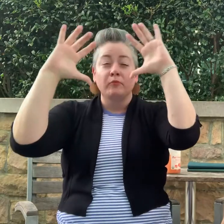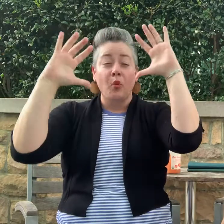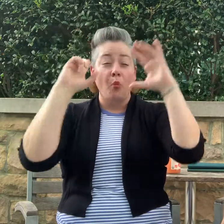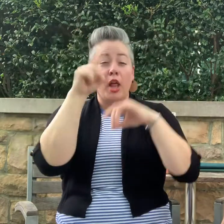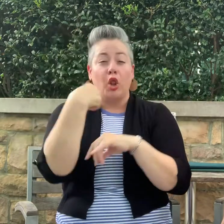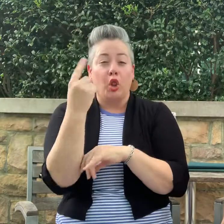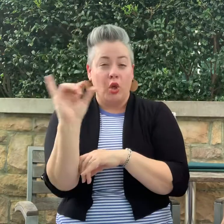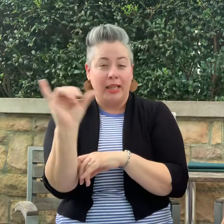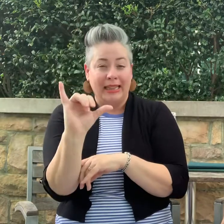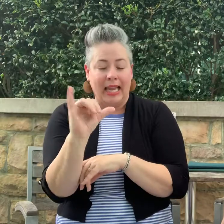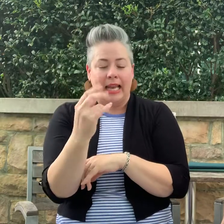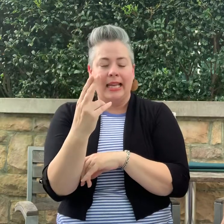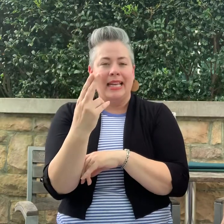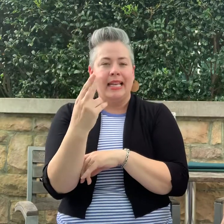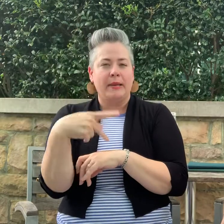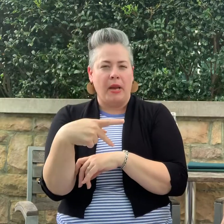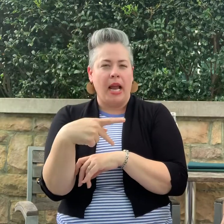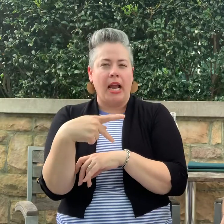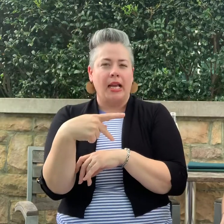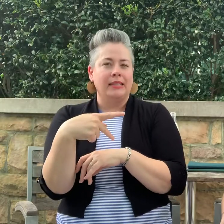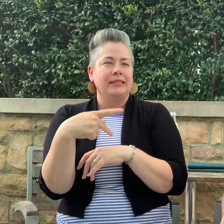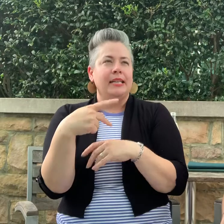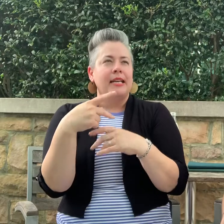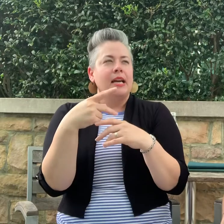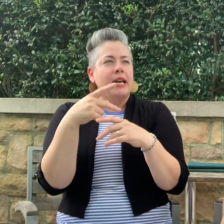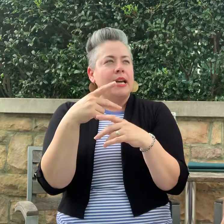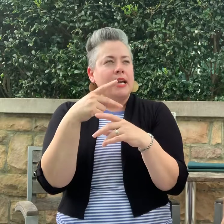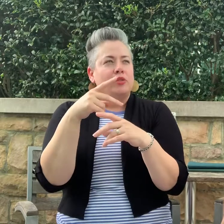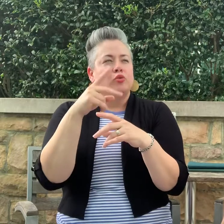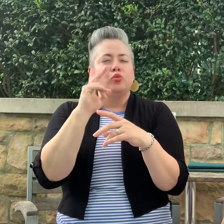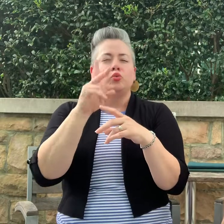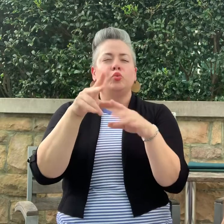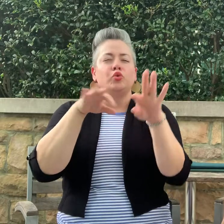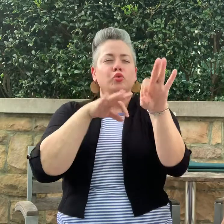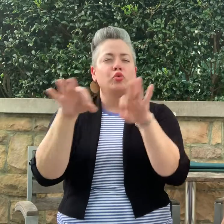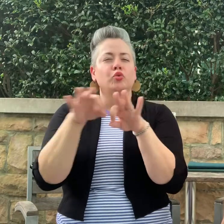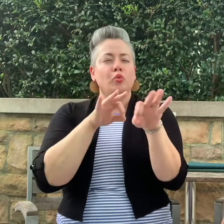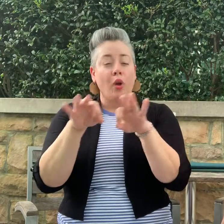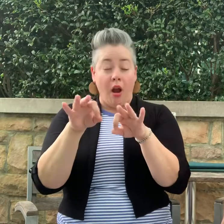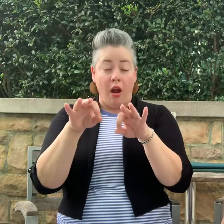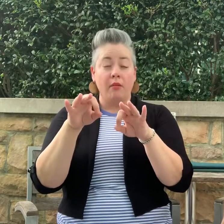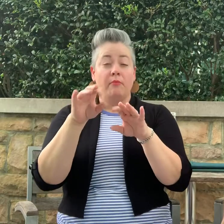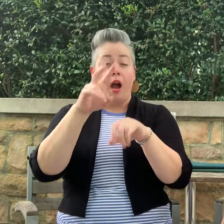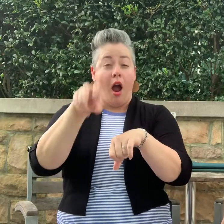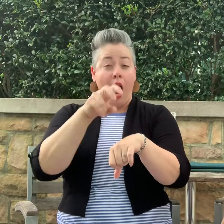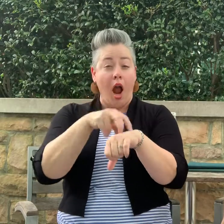The beauty of Ireland is a mass of all different